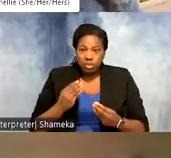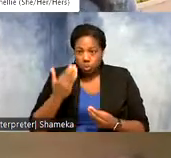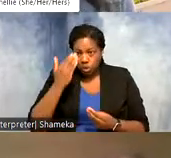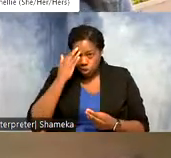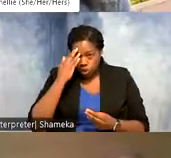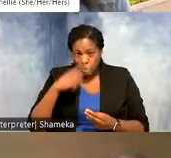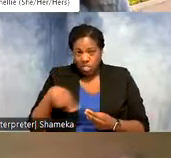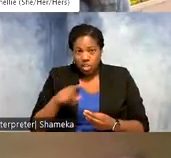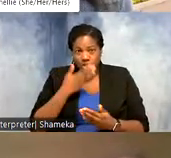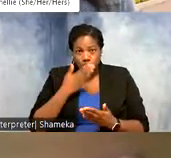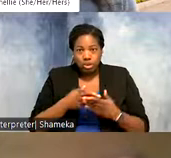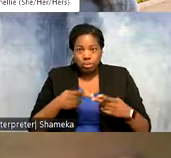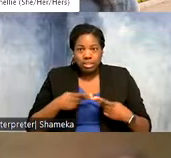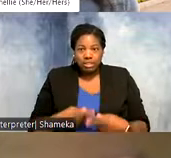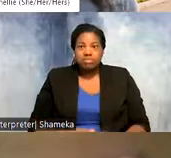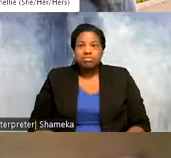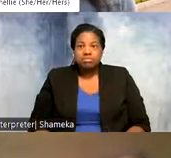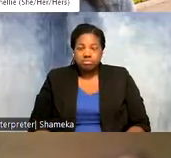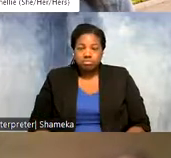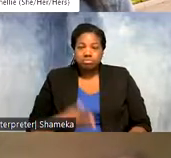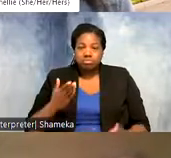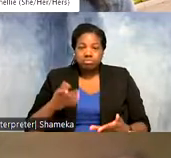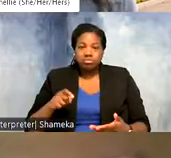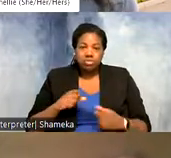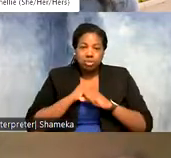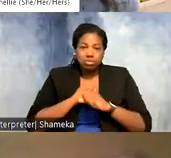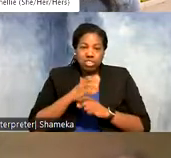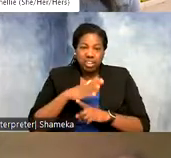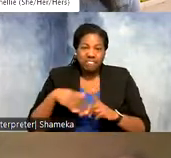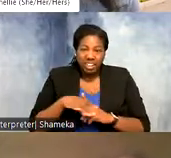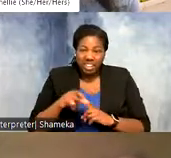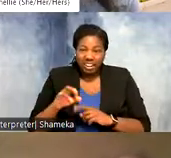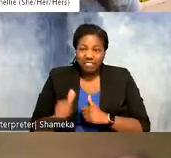good spot. Yeah, maybe we have to protect their environment if they're endangered. All great guesses!